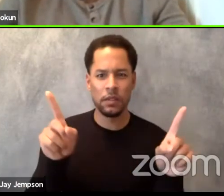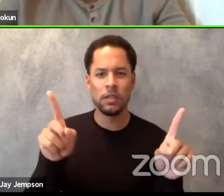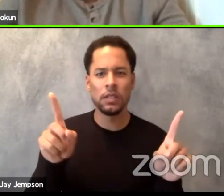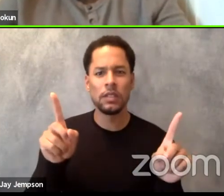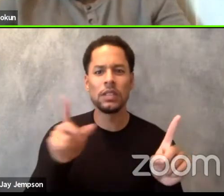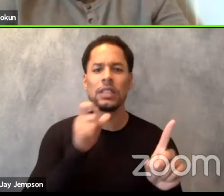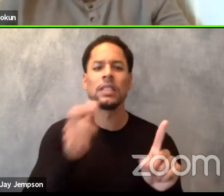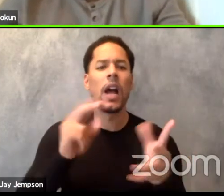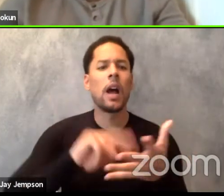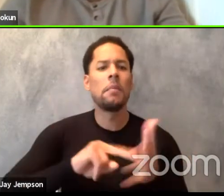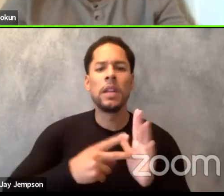It is not.